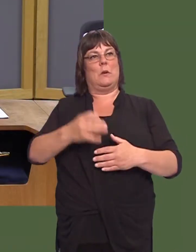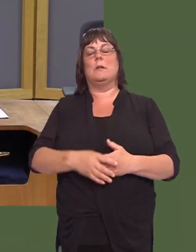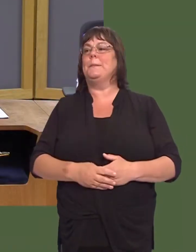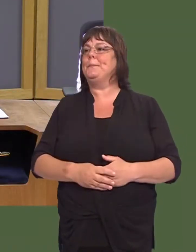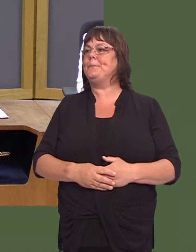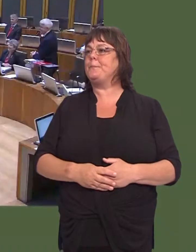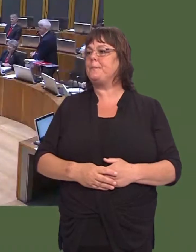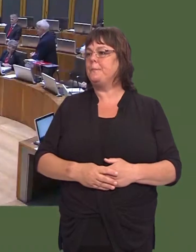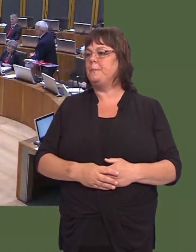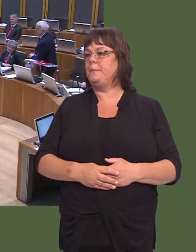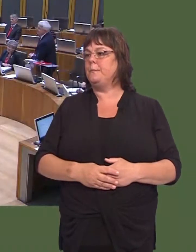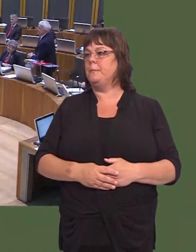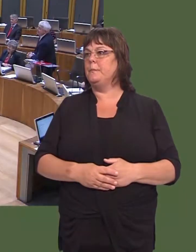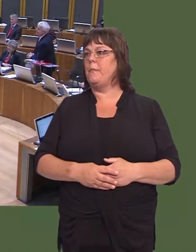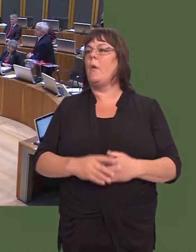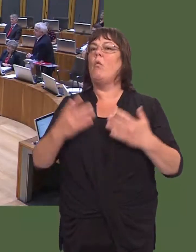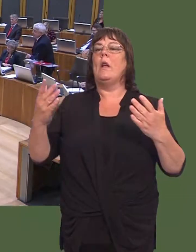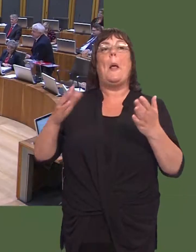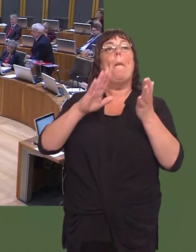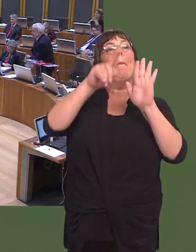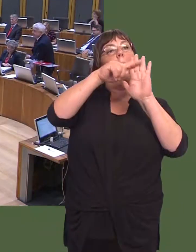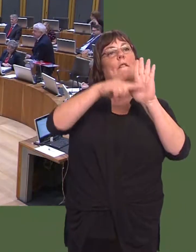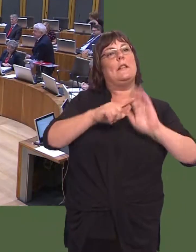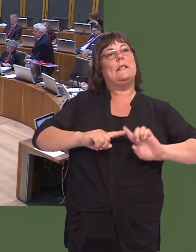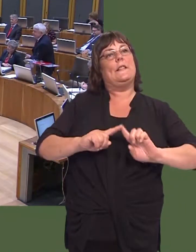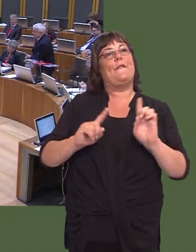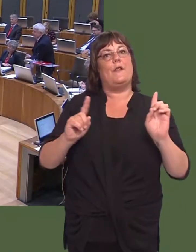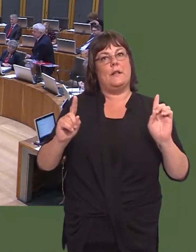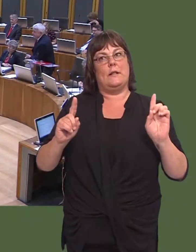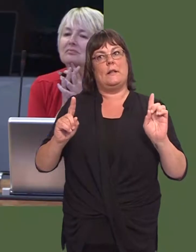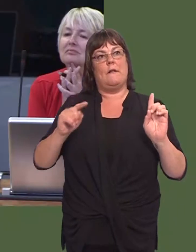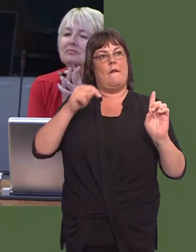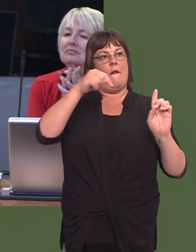Leanne Wood: I want to come back to this point about the differences in the manifestos between